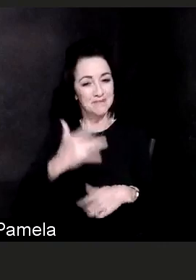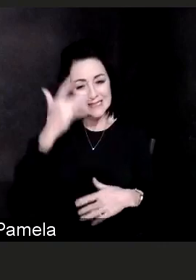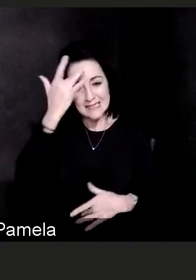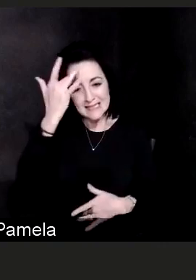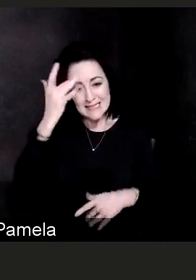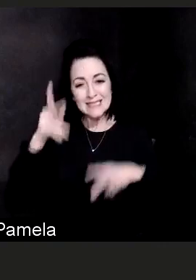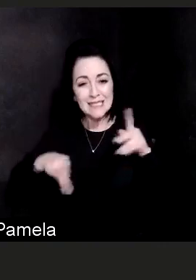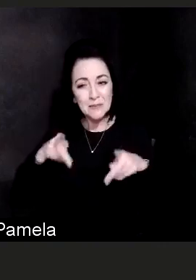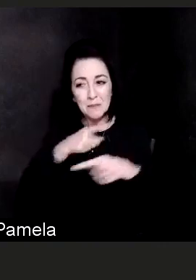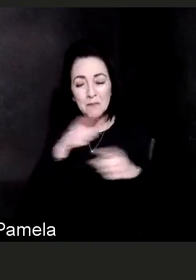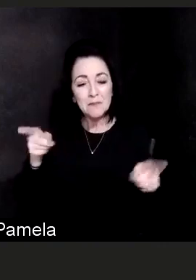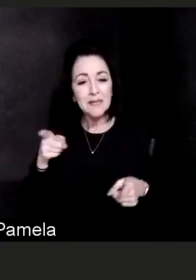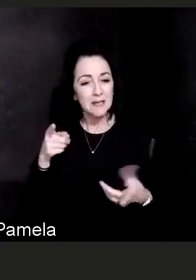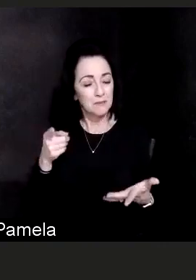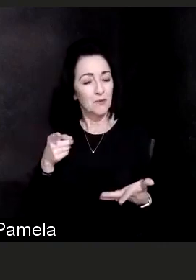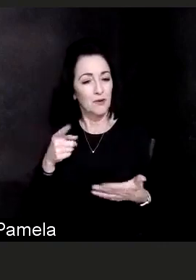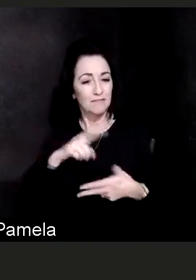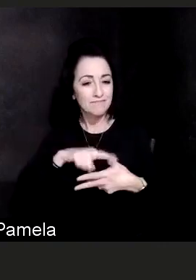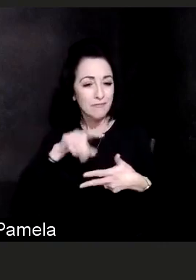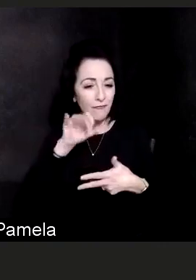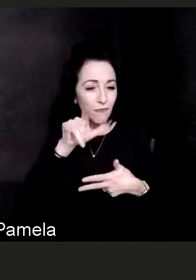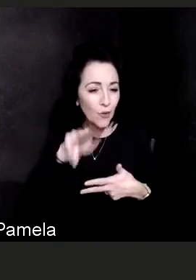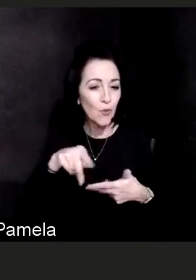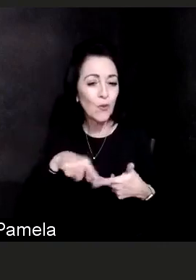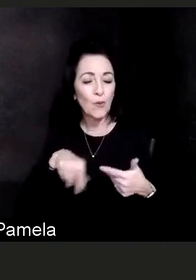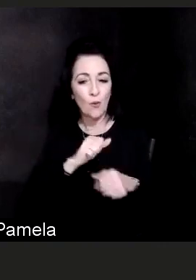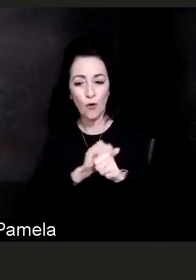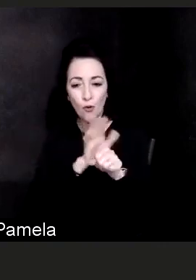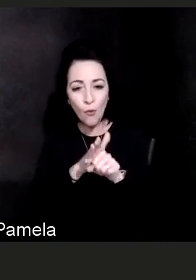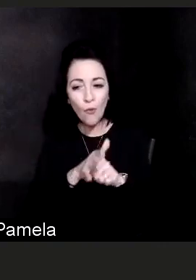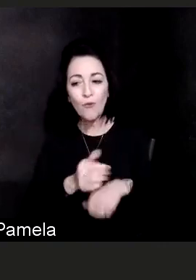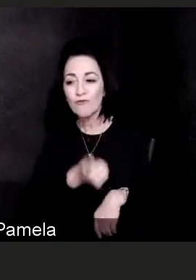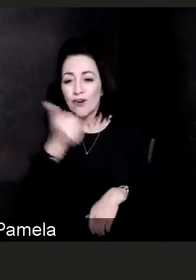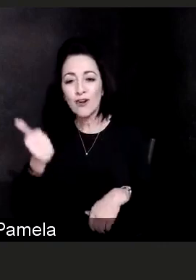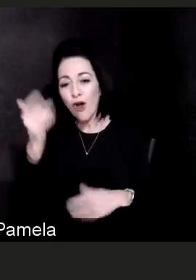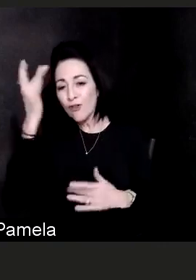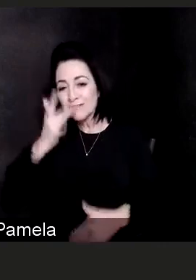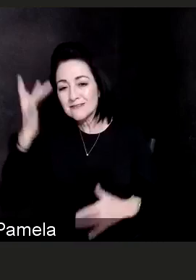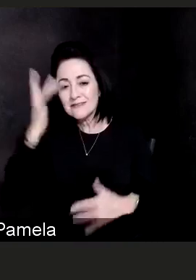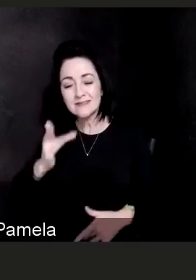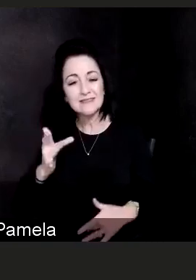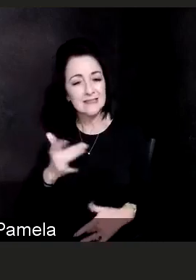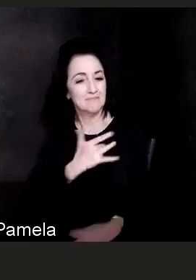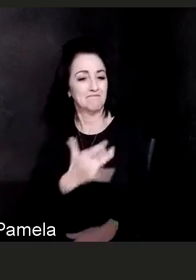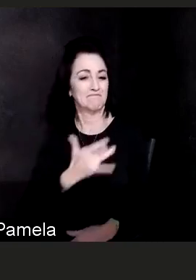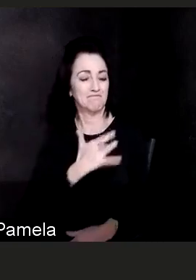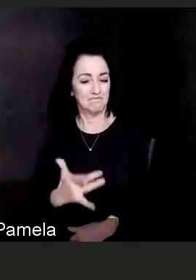or unfortunately may develop. I, again, just wanna thank you for your time and I appreciate it.